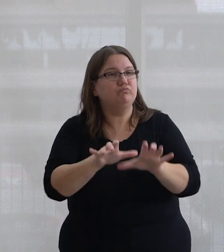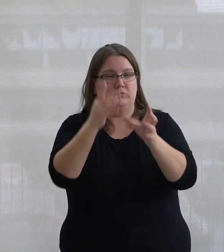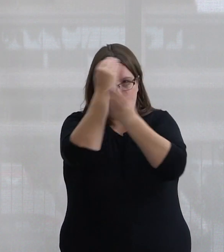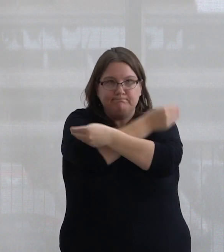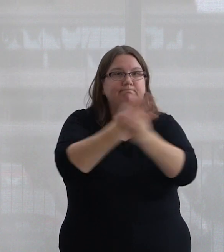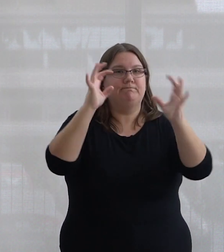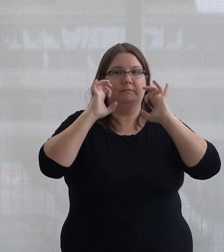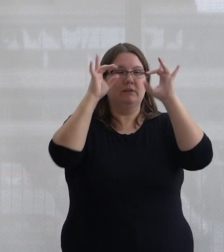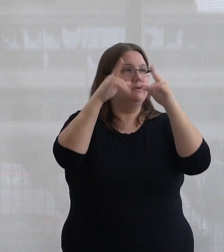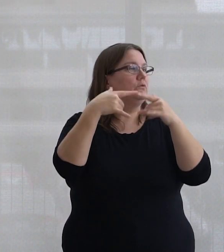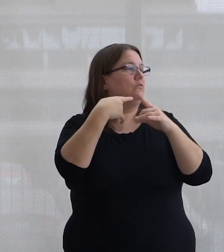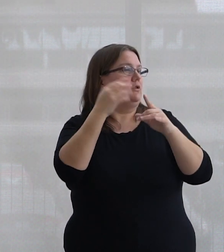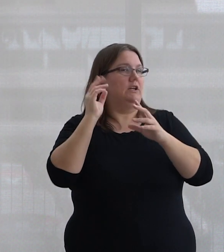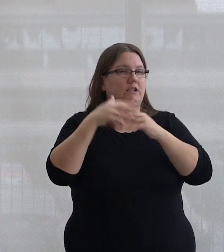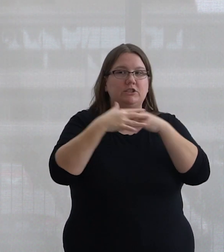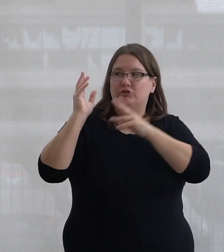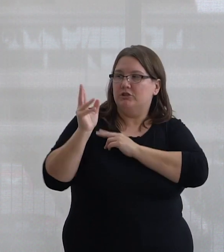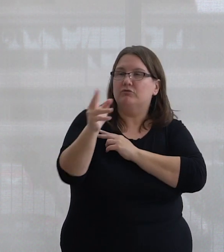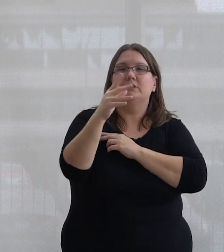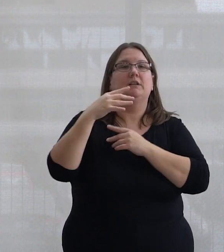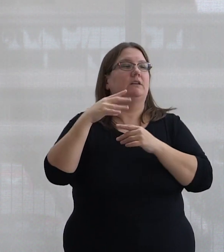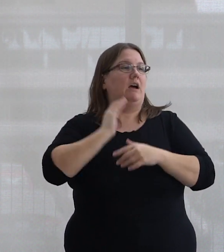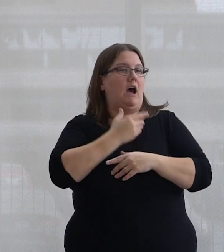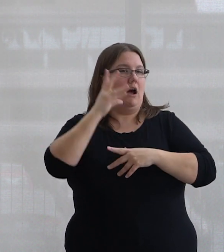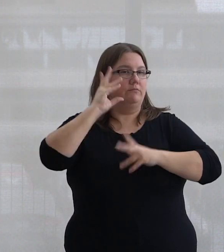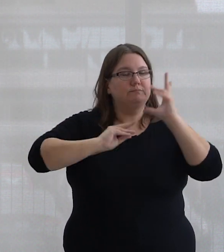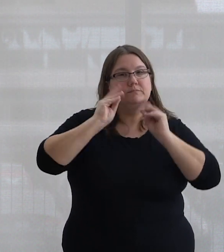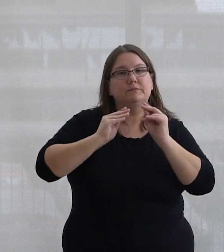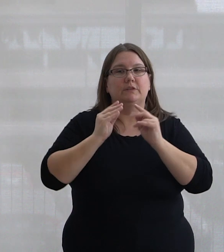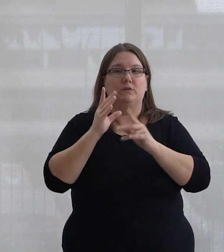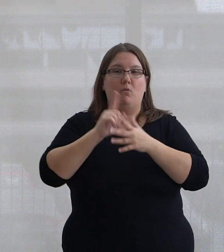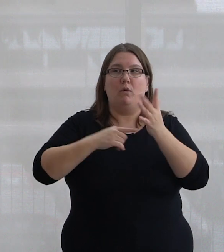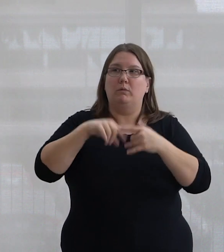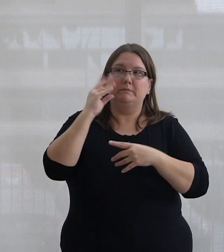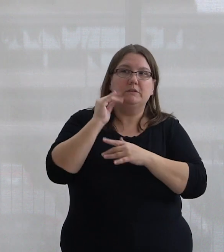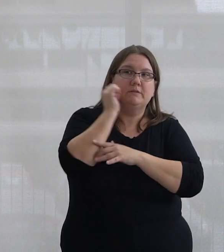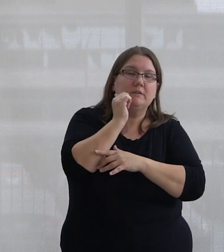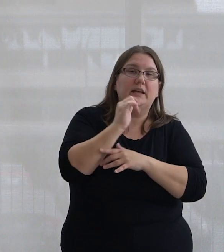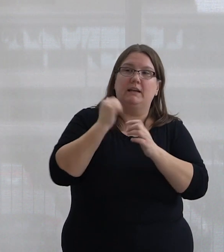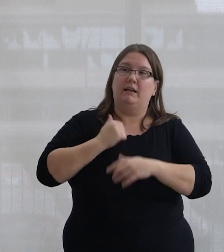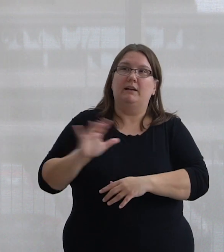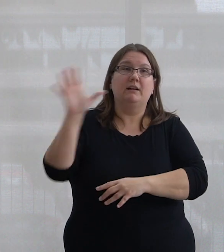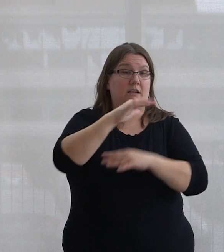to Indigenous history, the issues facing Indigenous communities across Canada, the beauty of Indigenous culture,